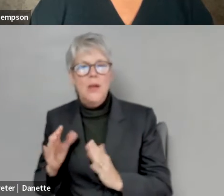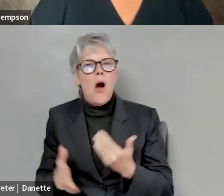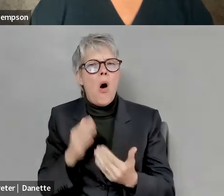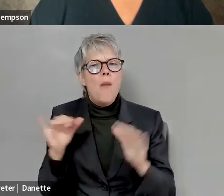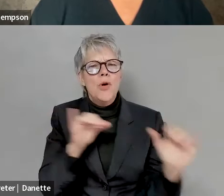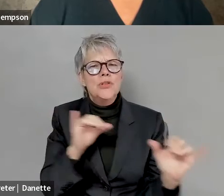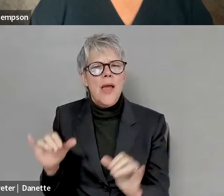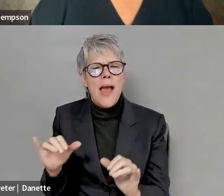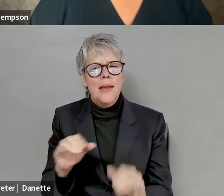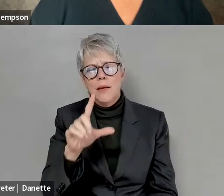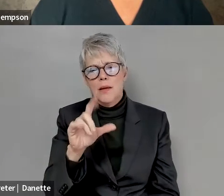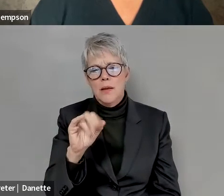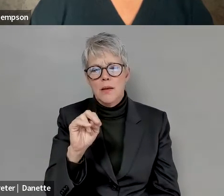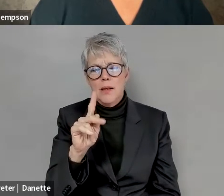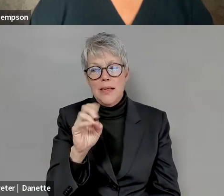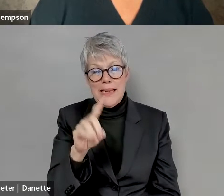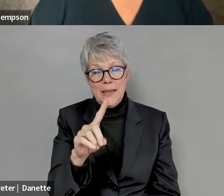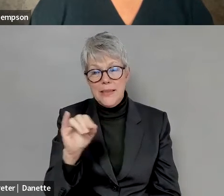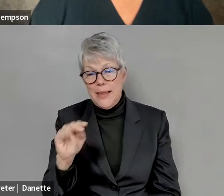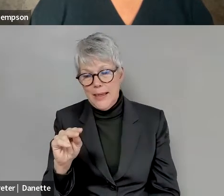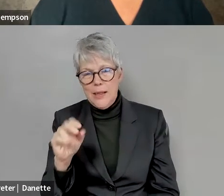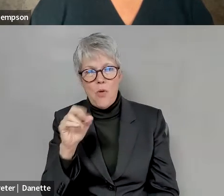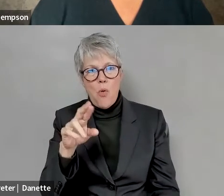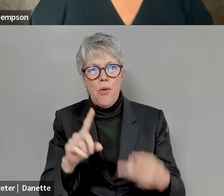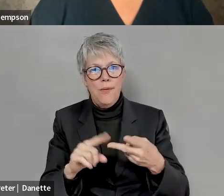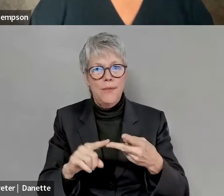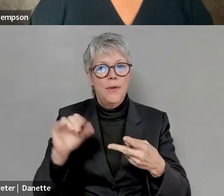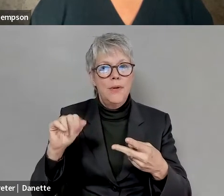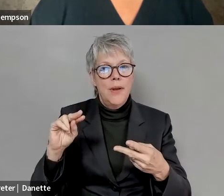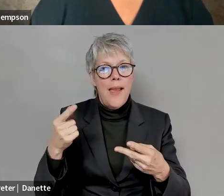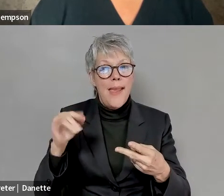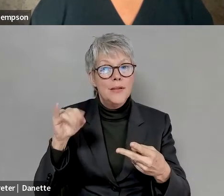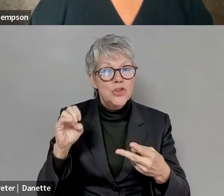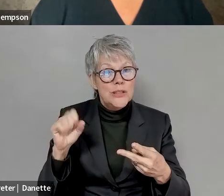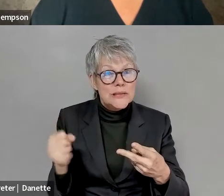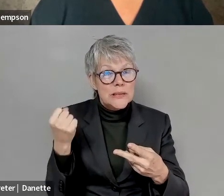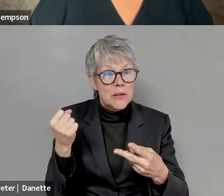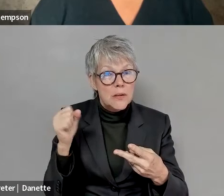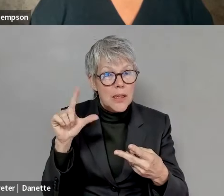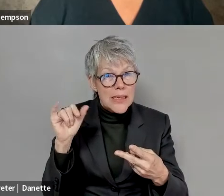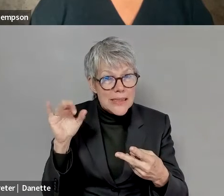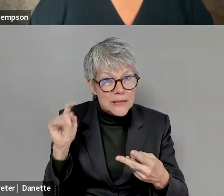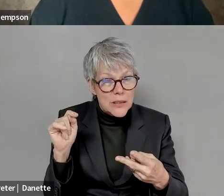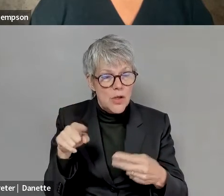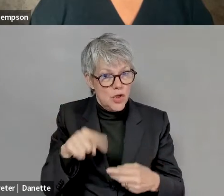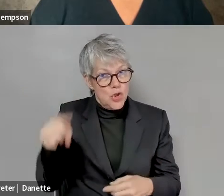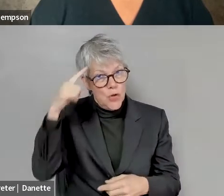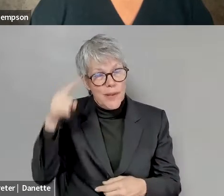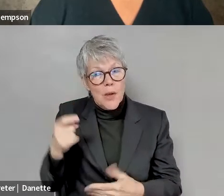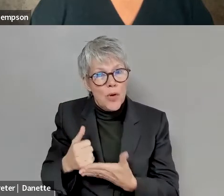Kelly Crosbie: What do you guys think about that idea of a registering either one feel free to go first. Kelly Crosbie: Would it help you? And you think it would help families of transferring?